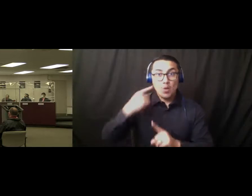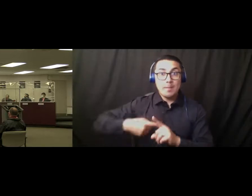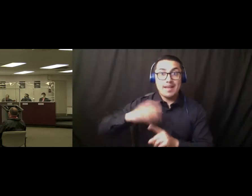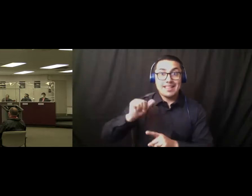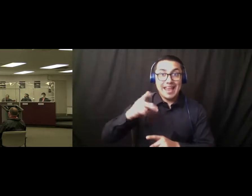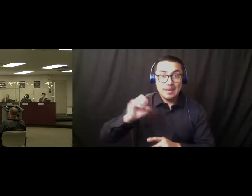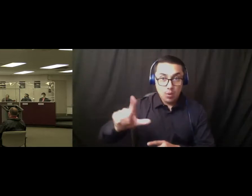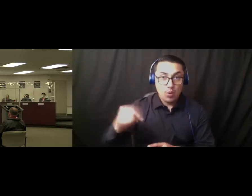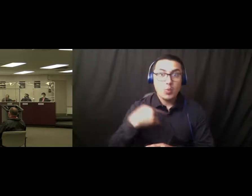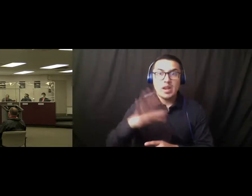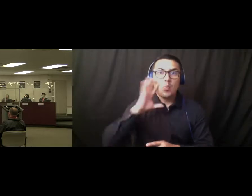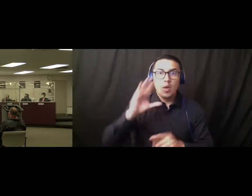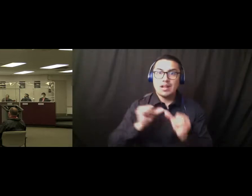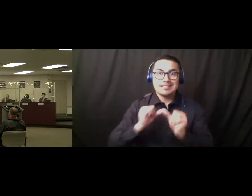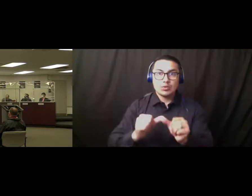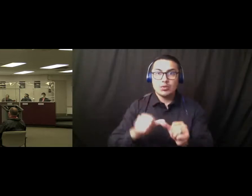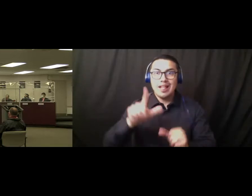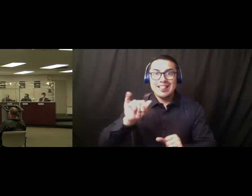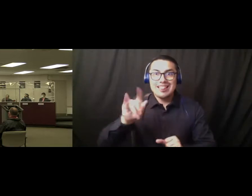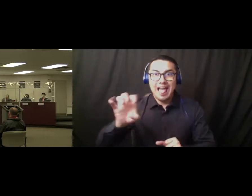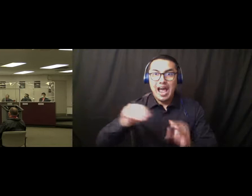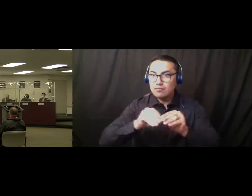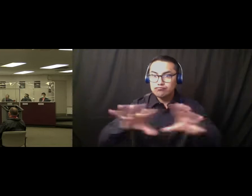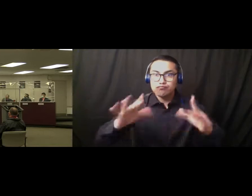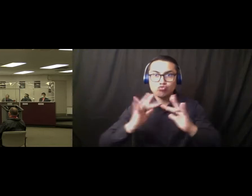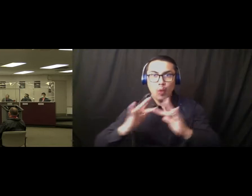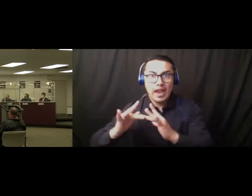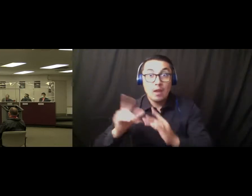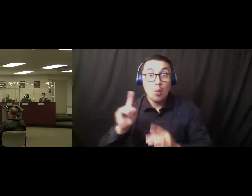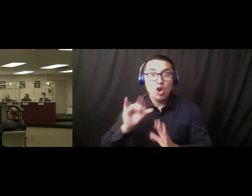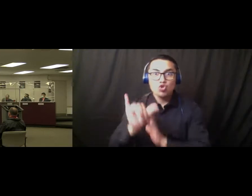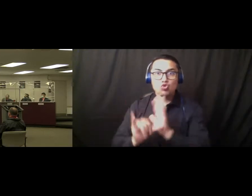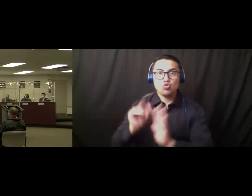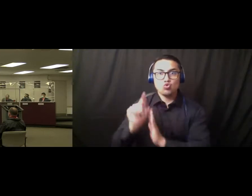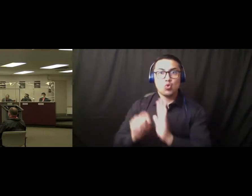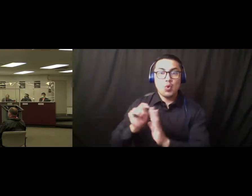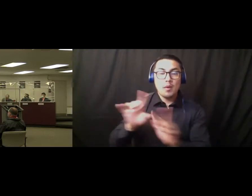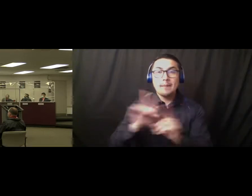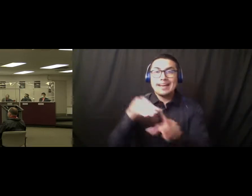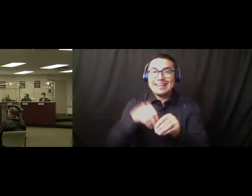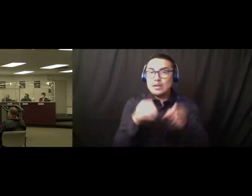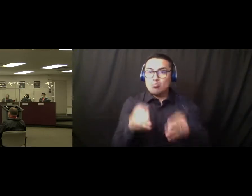to live stream on YouTube. Uh, however, uh, in-person comments uh, will take